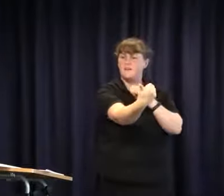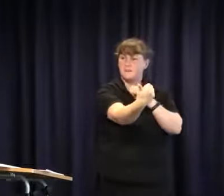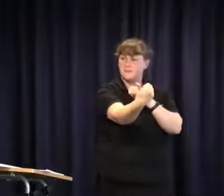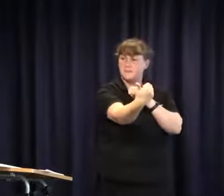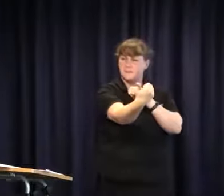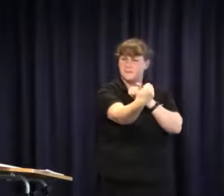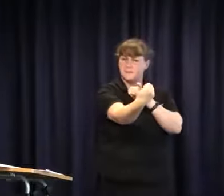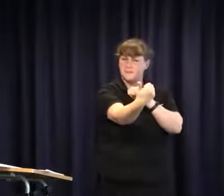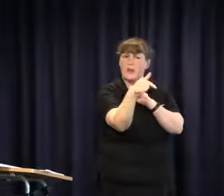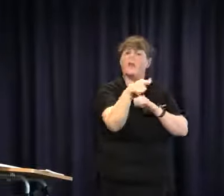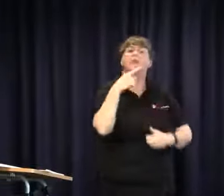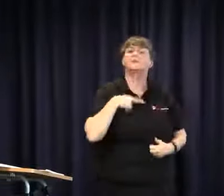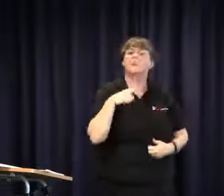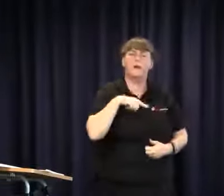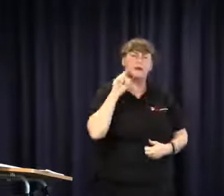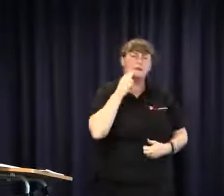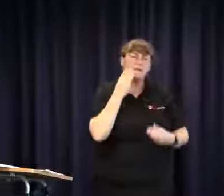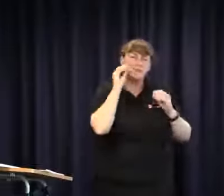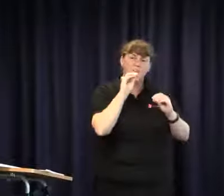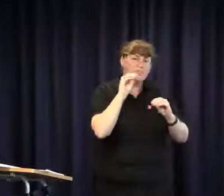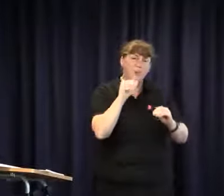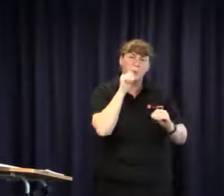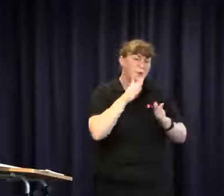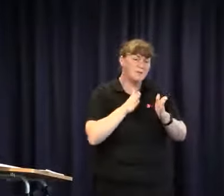that it is such a divisive issue and that means we can't work together to be able to